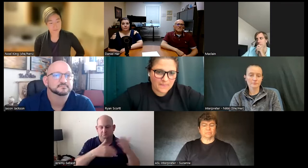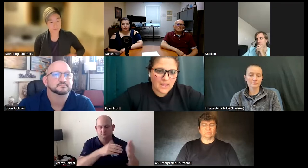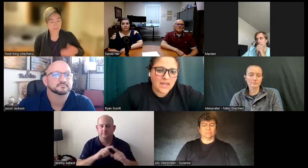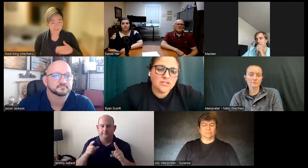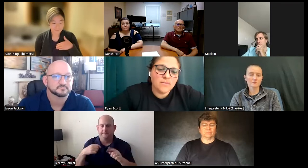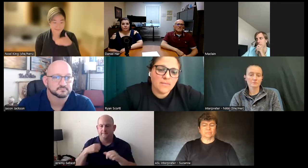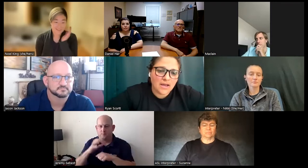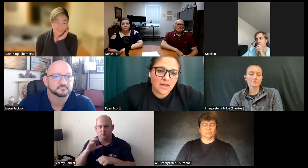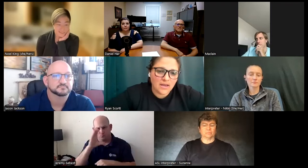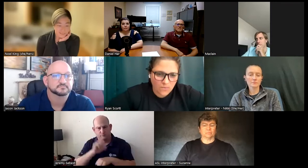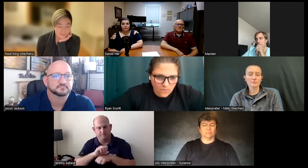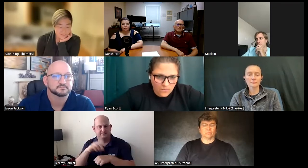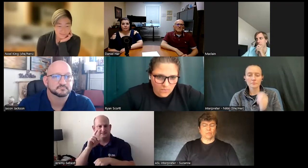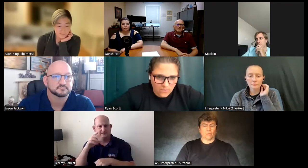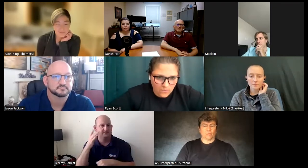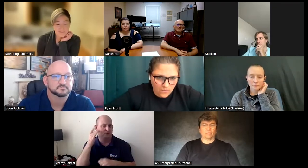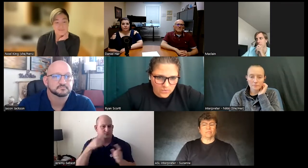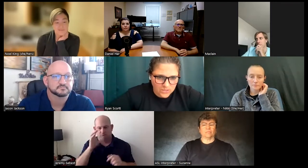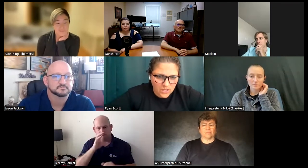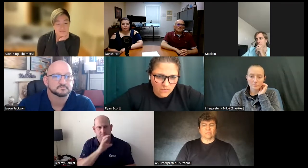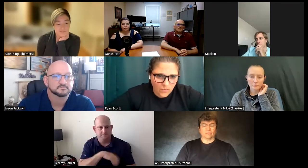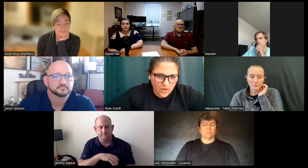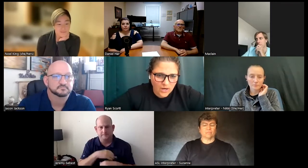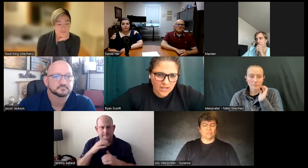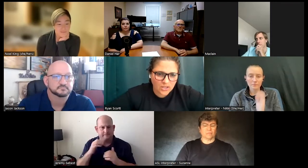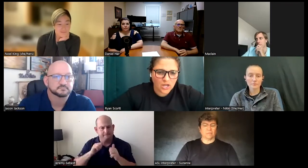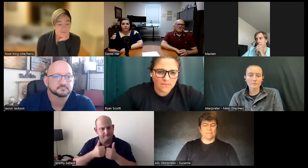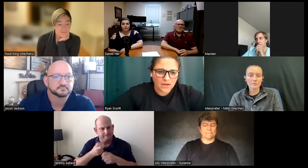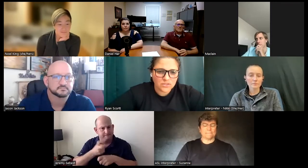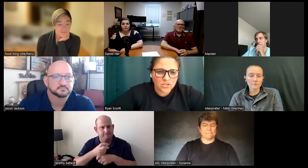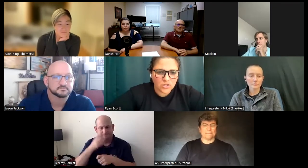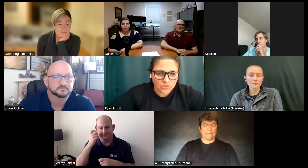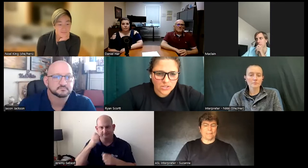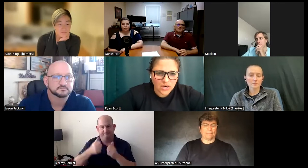and my was looking for a job that was closer